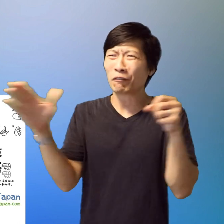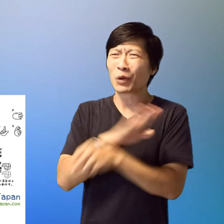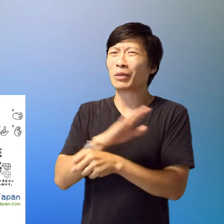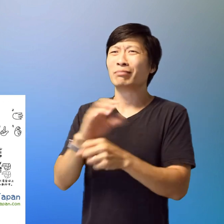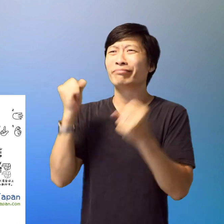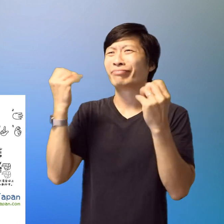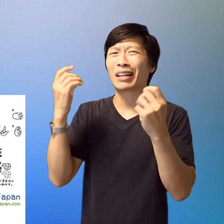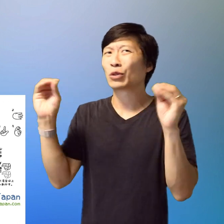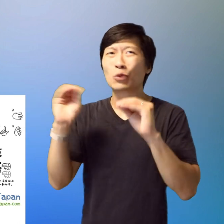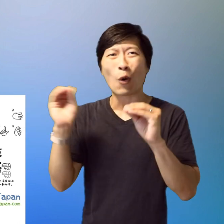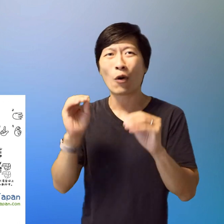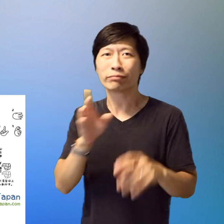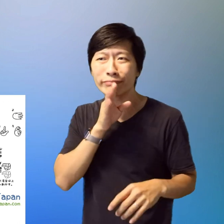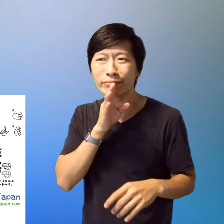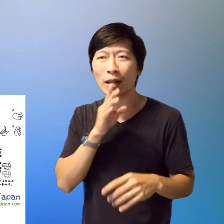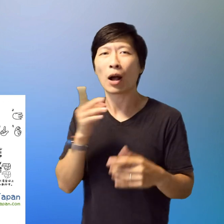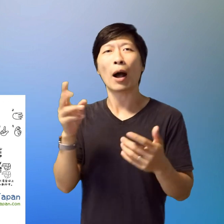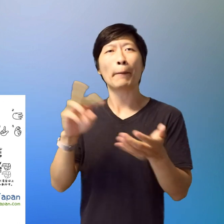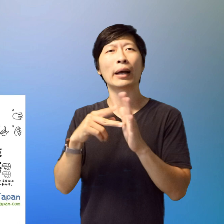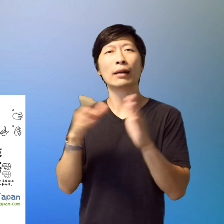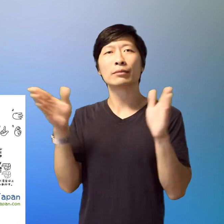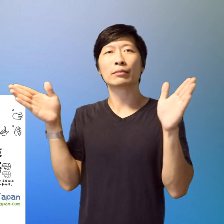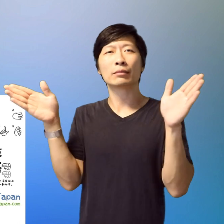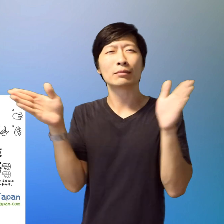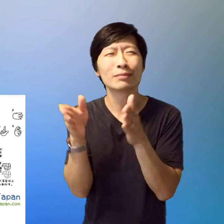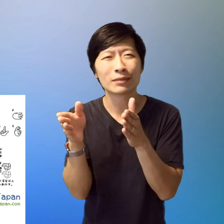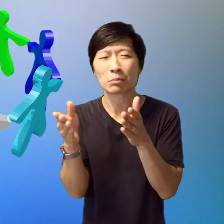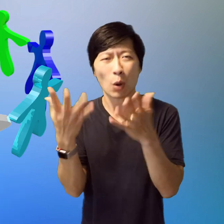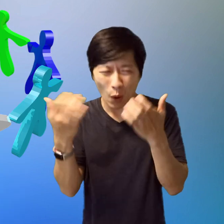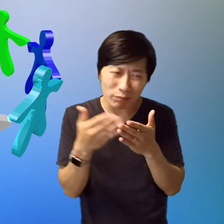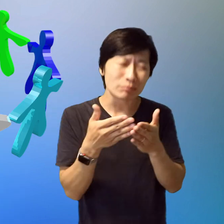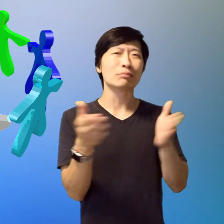that they can start learning sign language. If I don't add the English